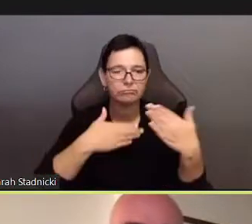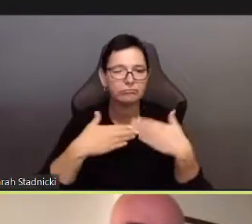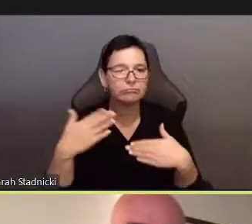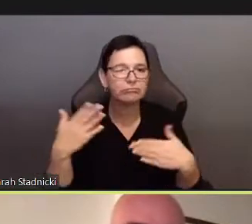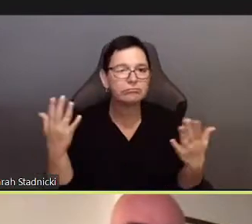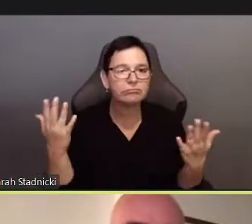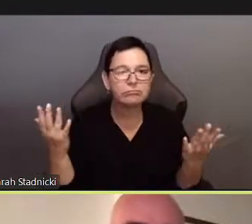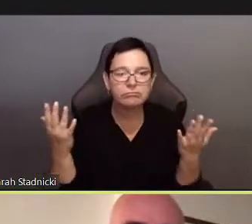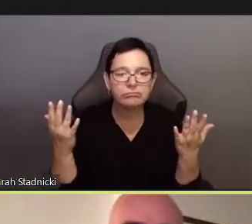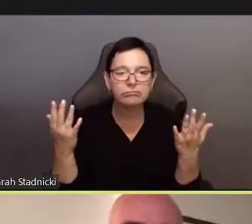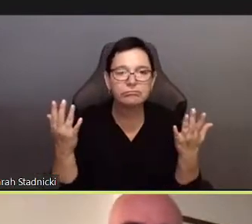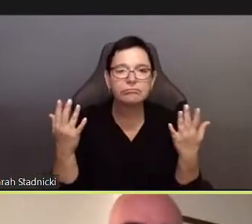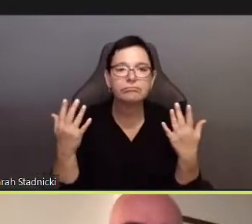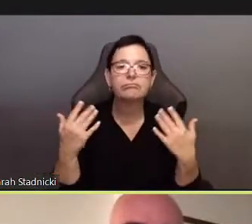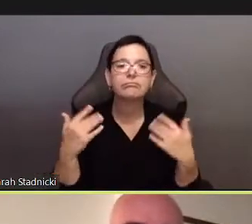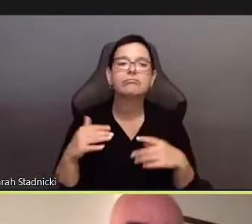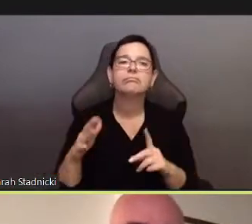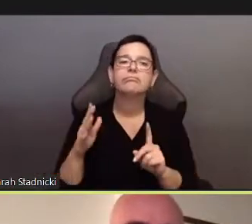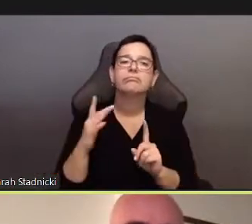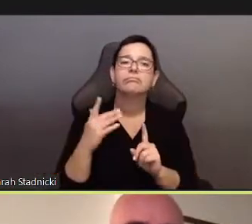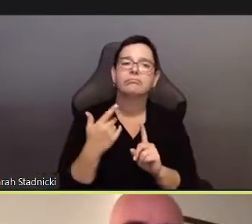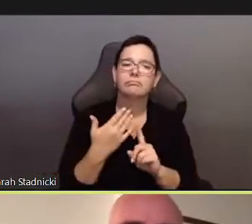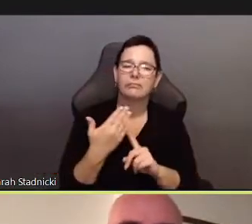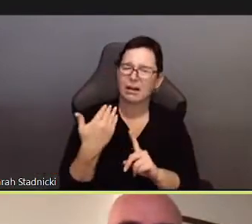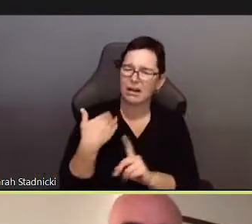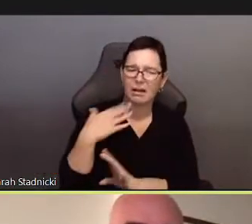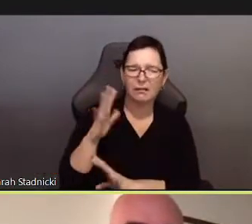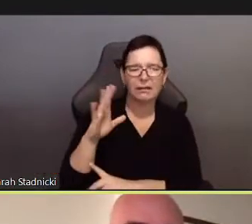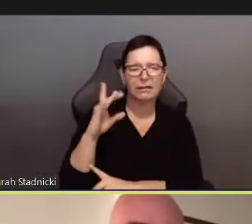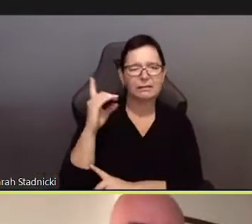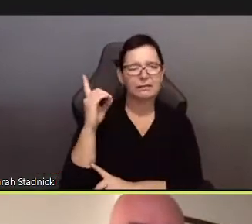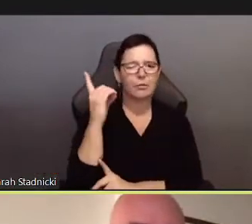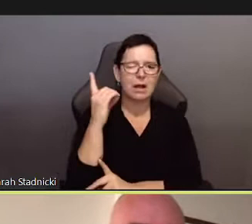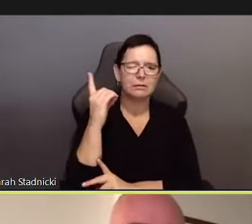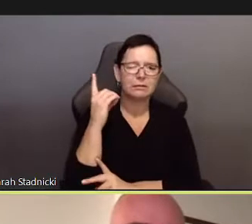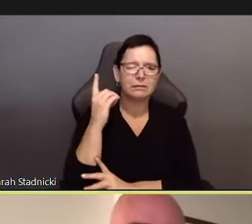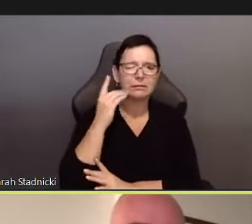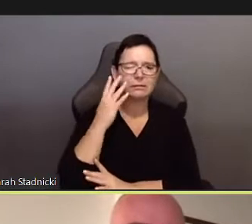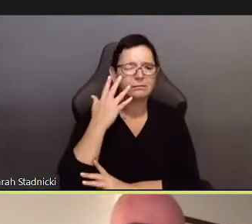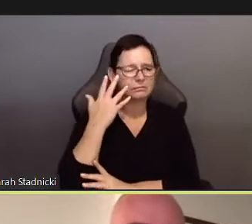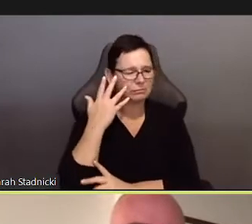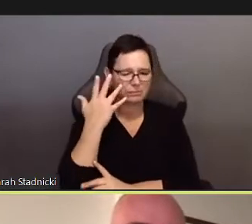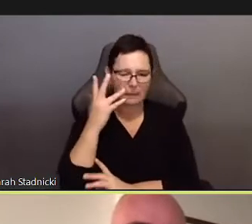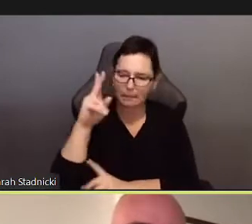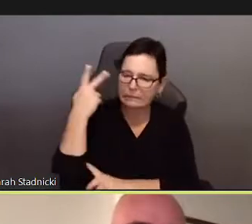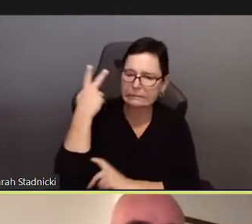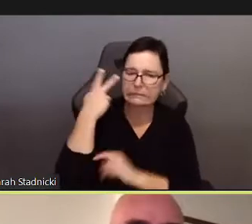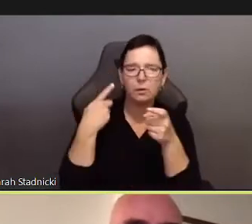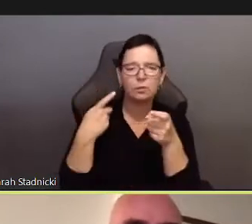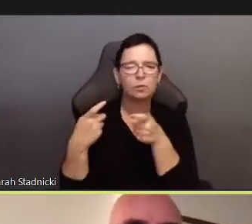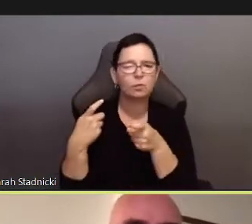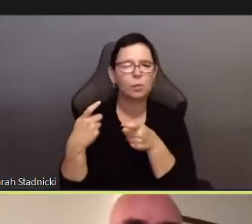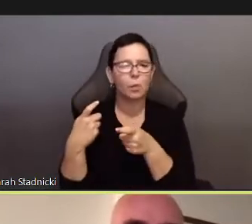in being the ethical affirmation that the people are missing,